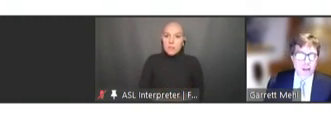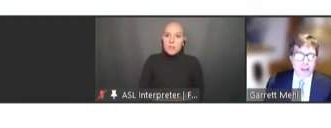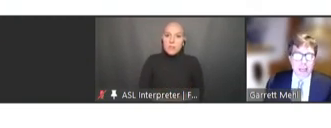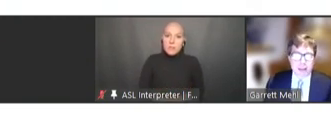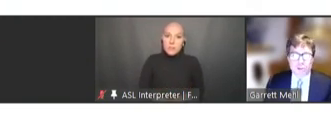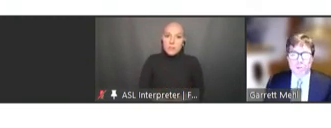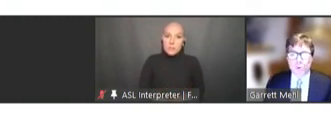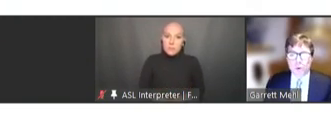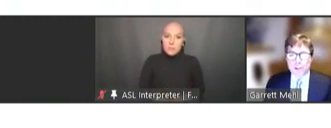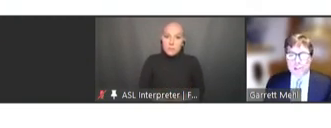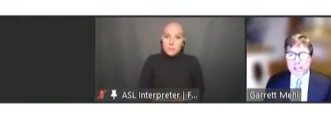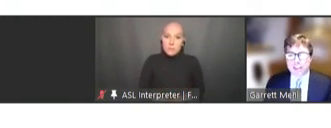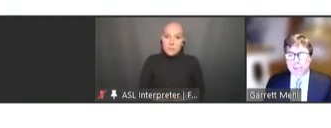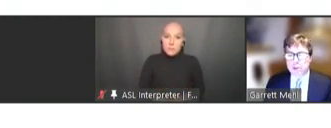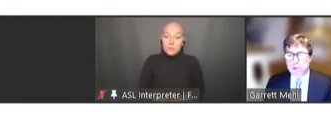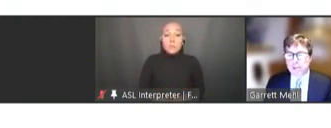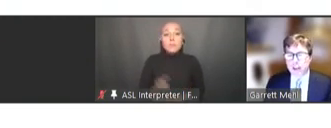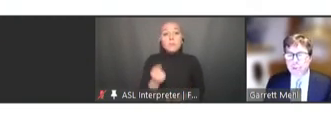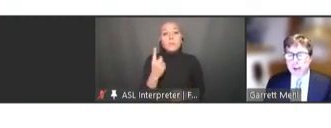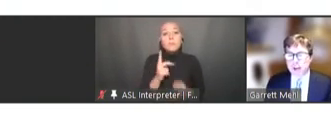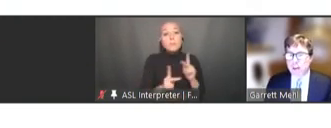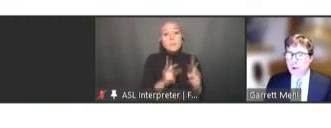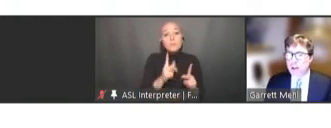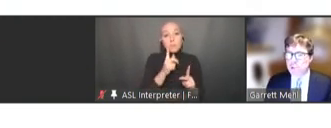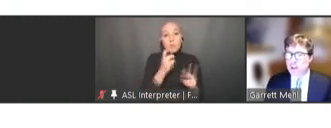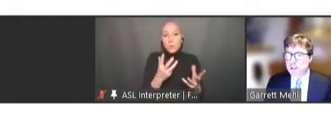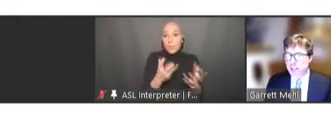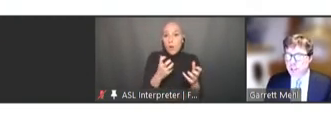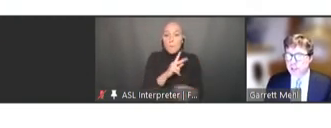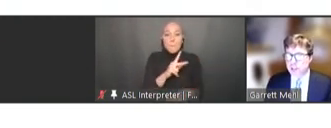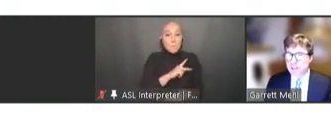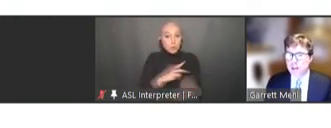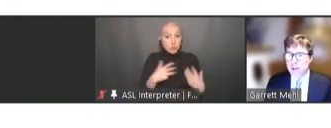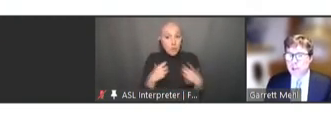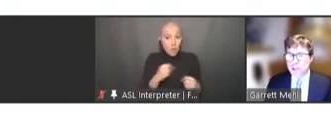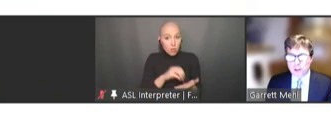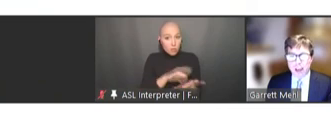Individuals who wish to take their personal health record across jurisdictions should have the